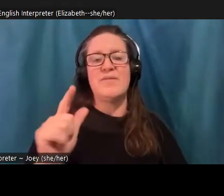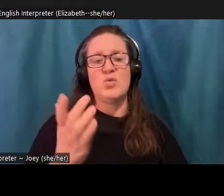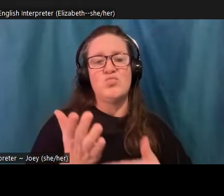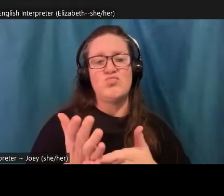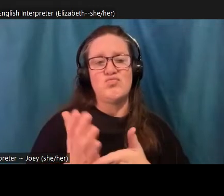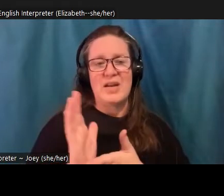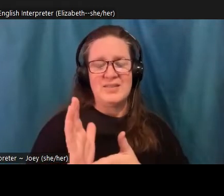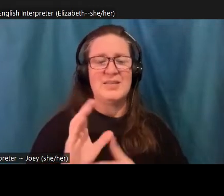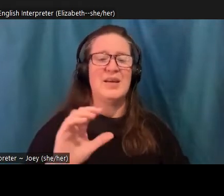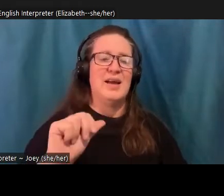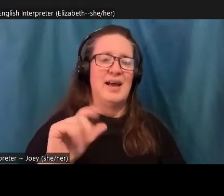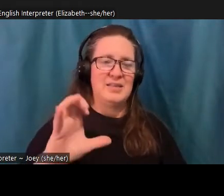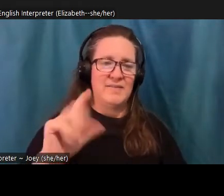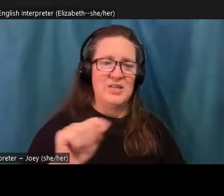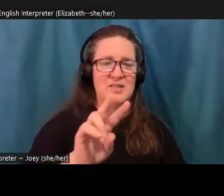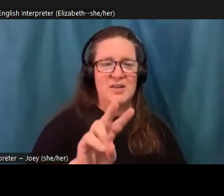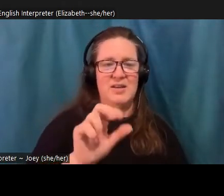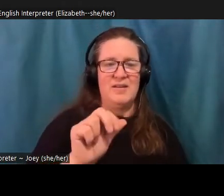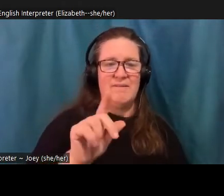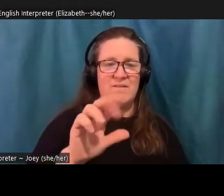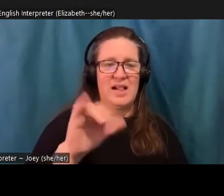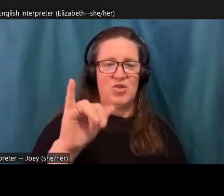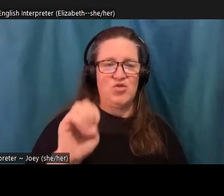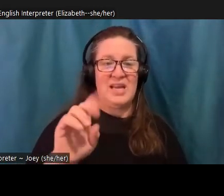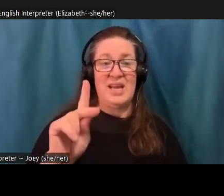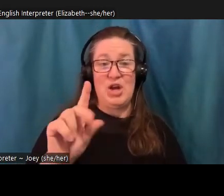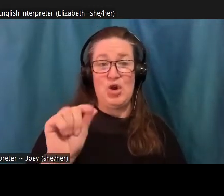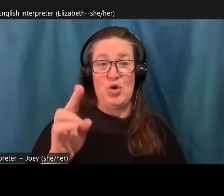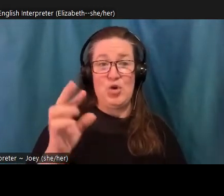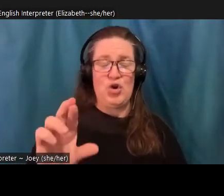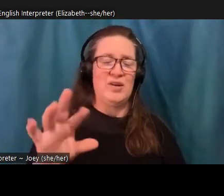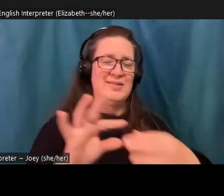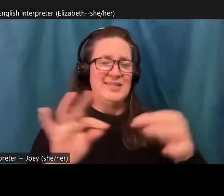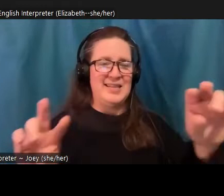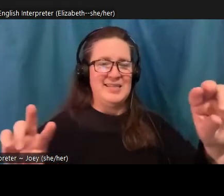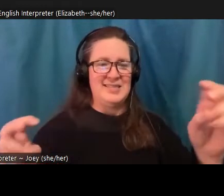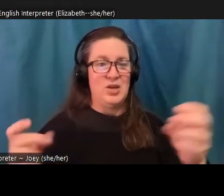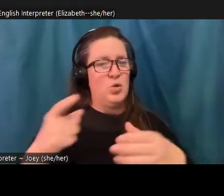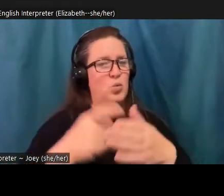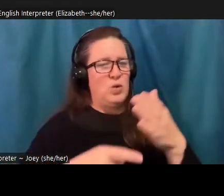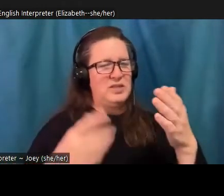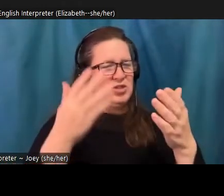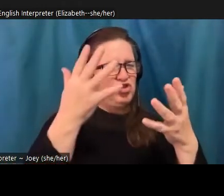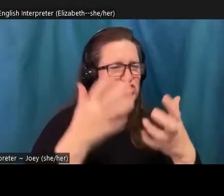core boils this down to a single sentence when she argues, what if the darkness is not the darkness of the tomb, but a